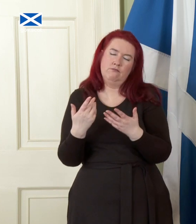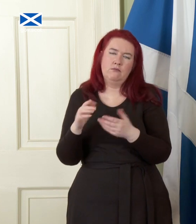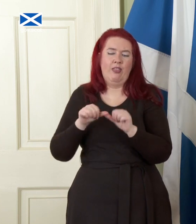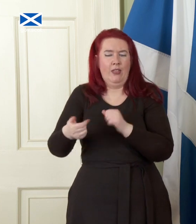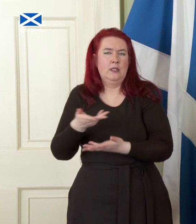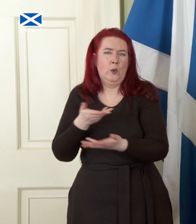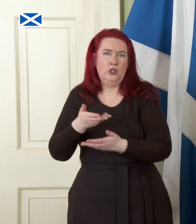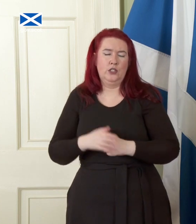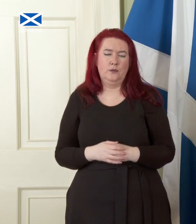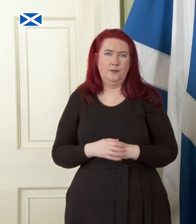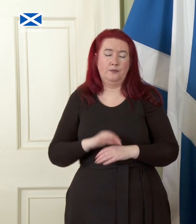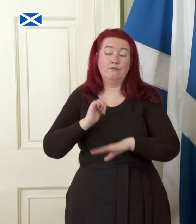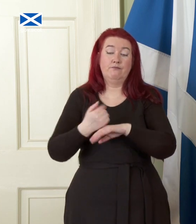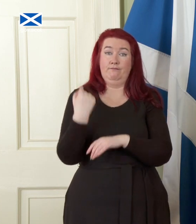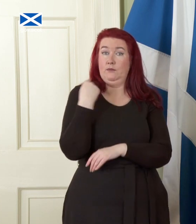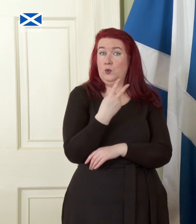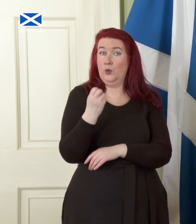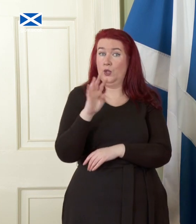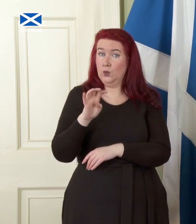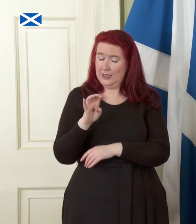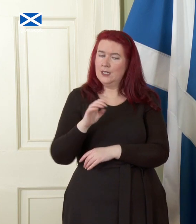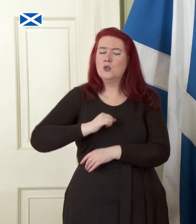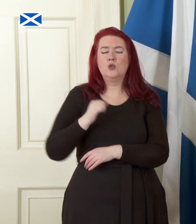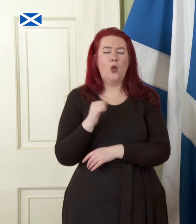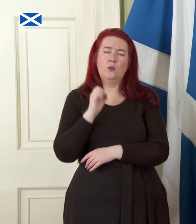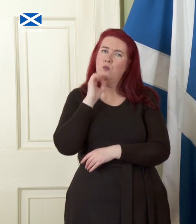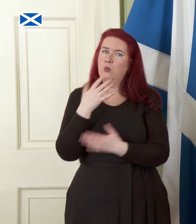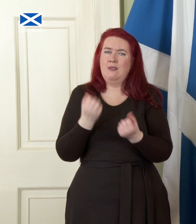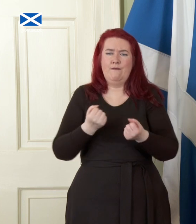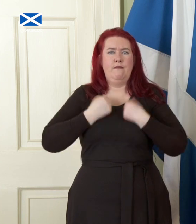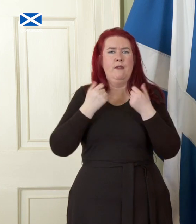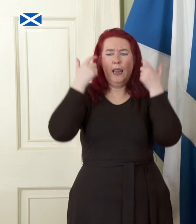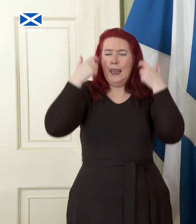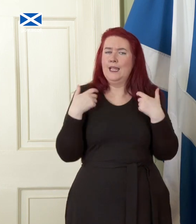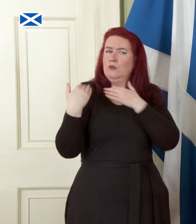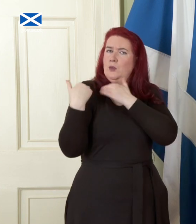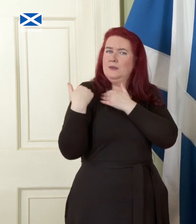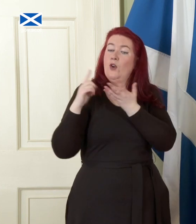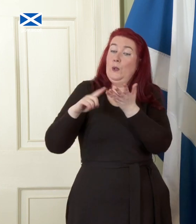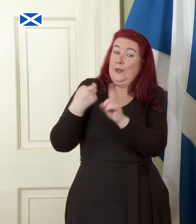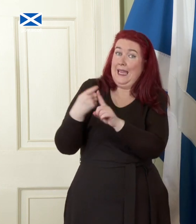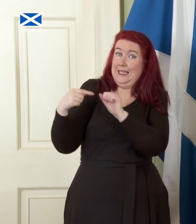established in 2014, Scotland would not have legal responsibility for UK debt. We do however,